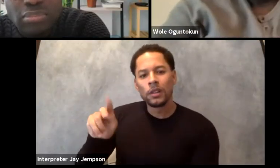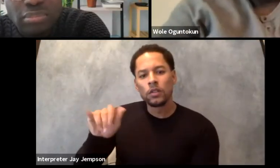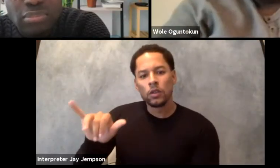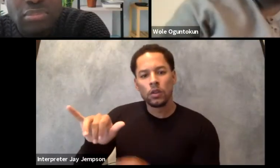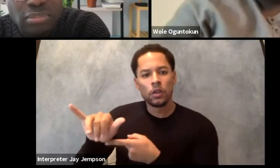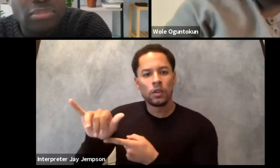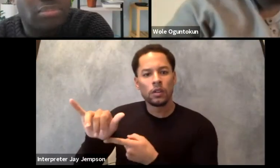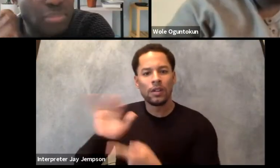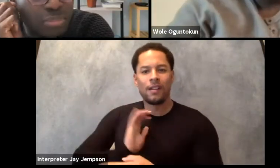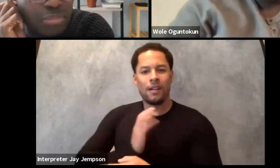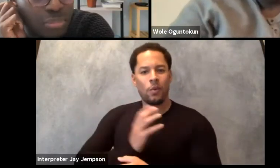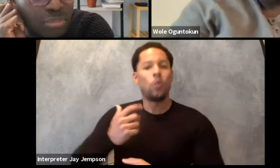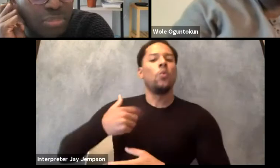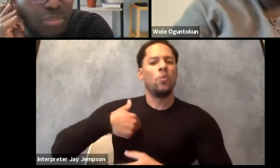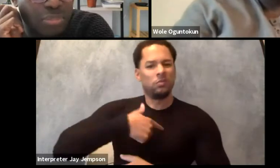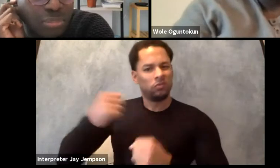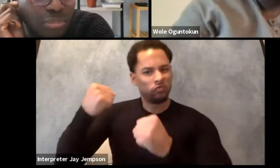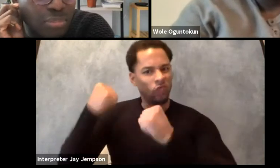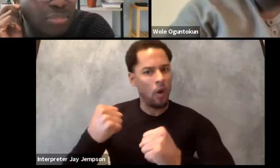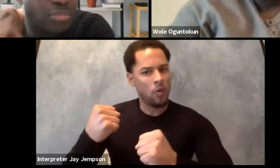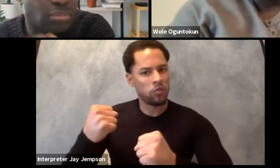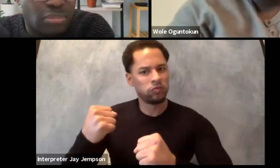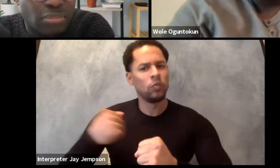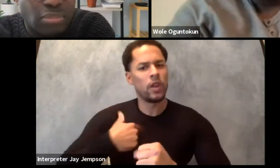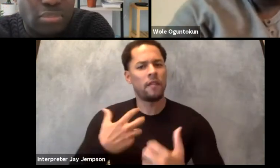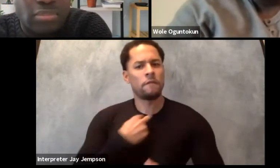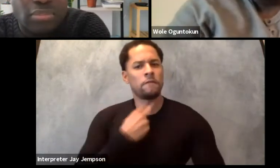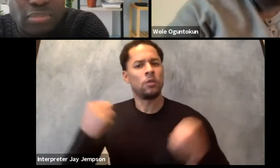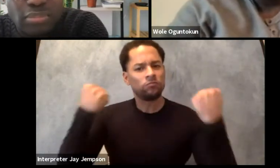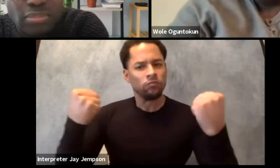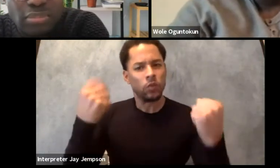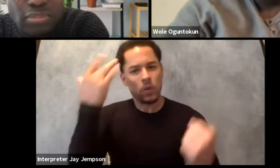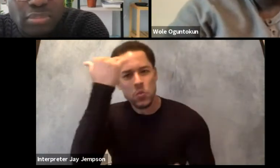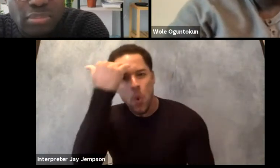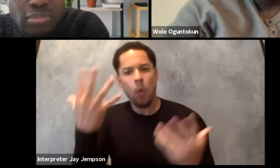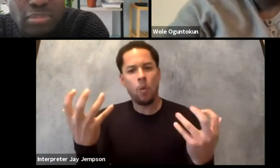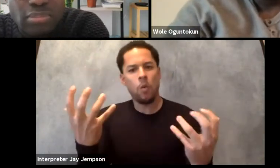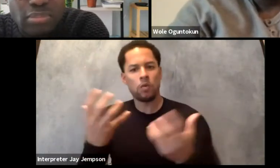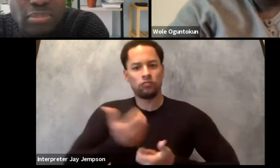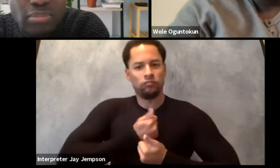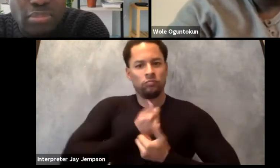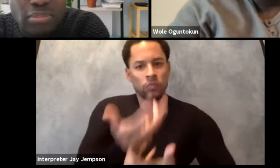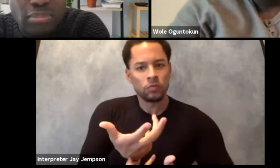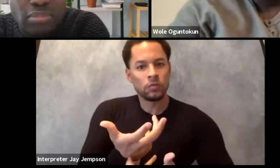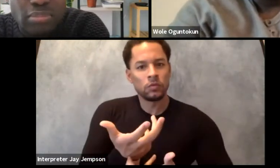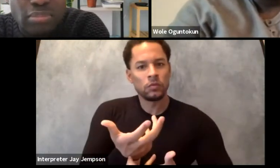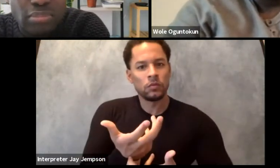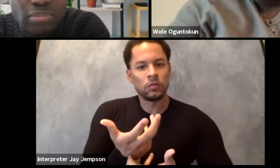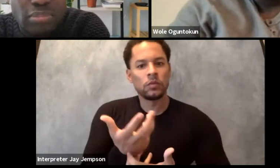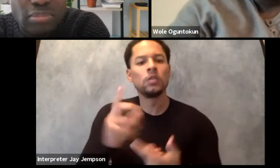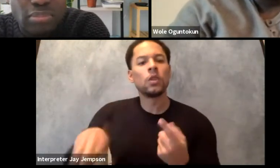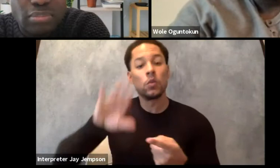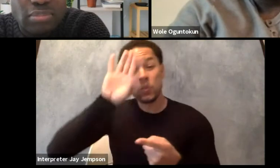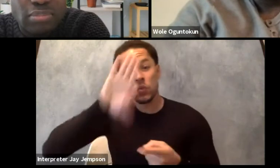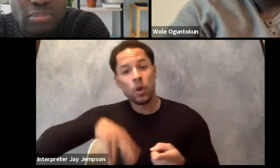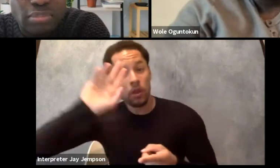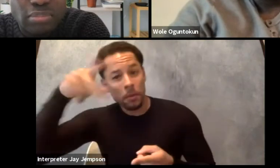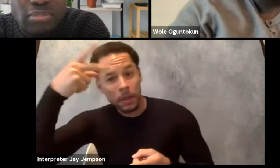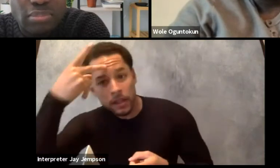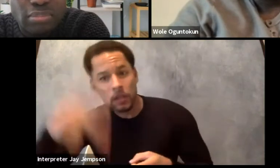as strong to what we want to speak about. So if it is in the political, socioeconomic realm,